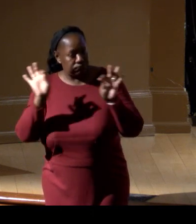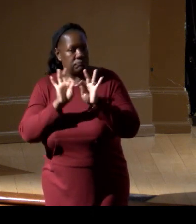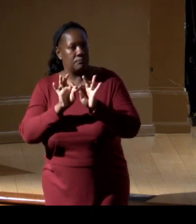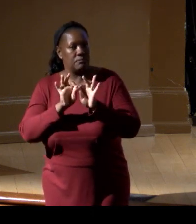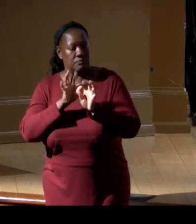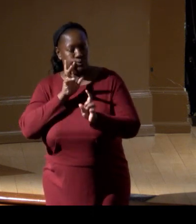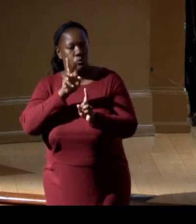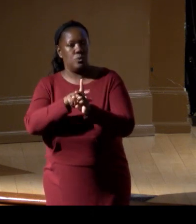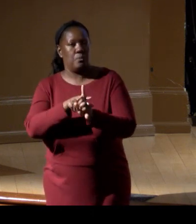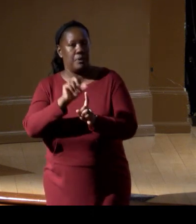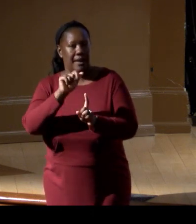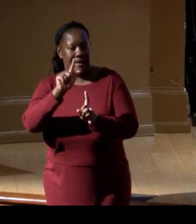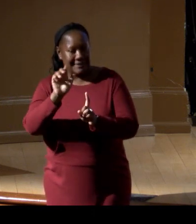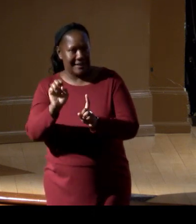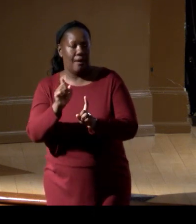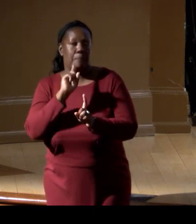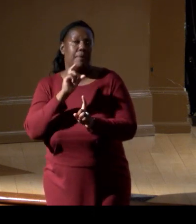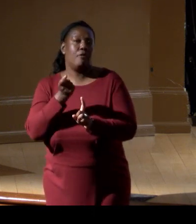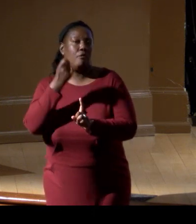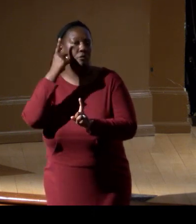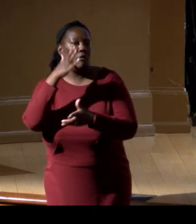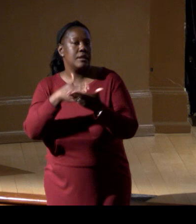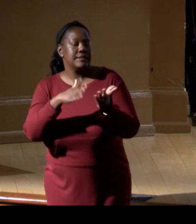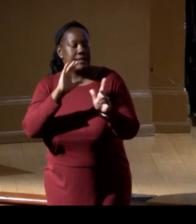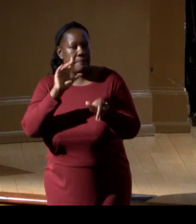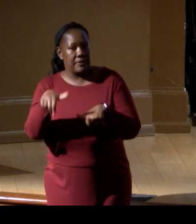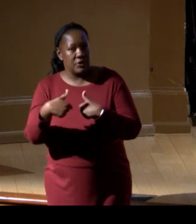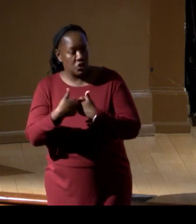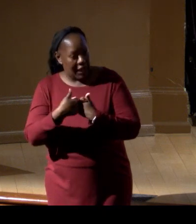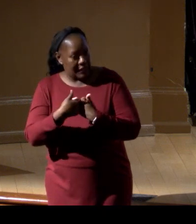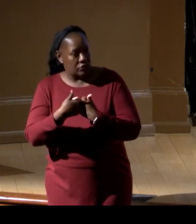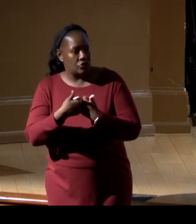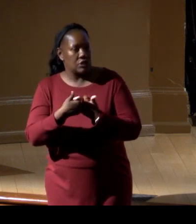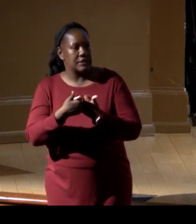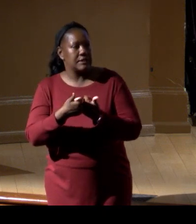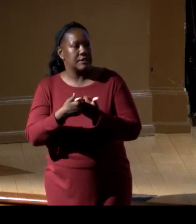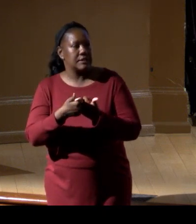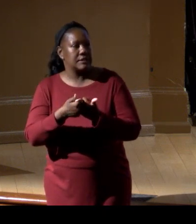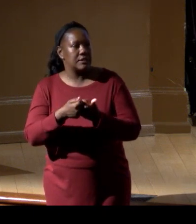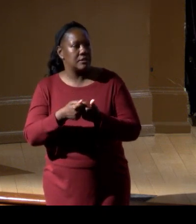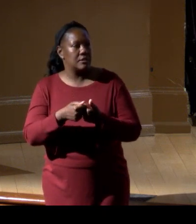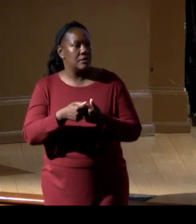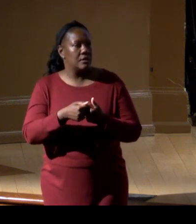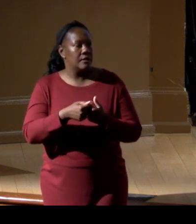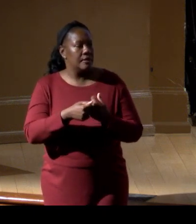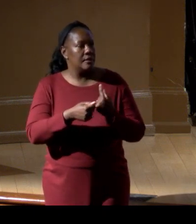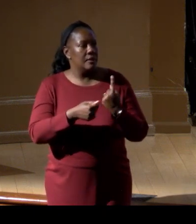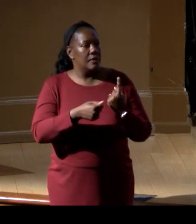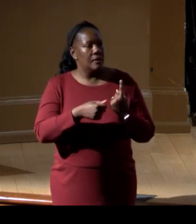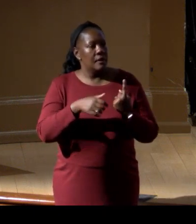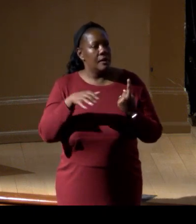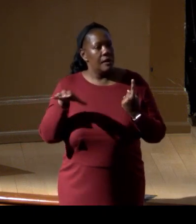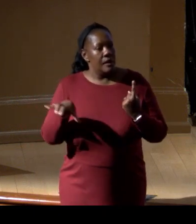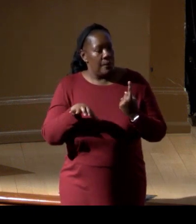It's really challenging. Models are one way to do that. Putting things on a common grid are one way to do that.